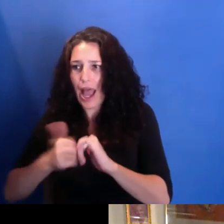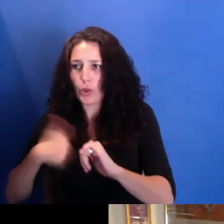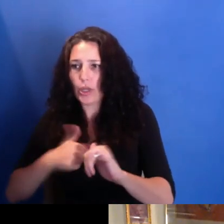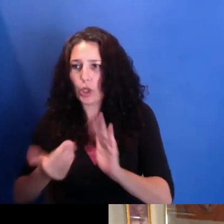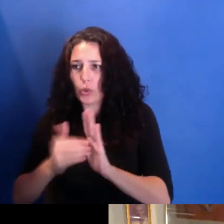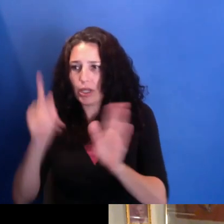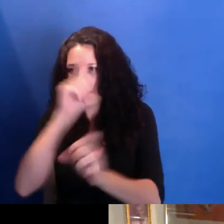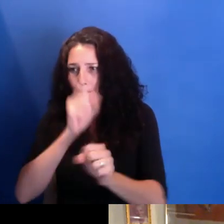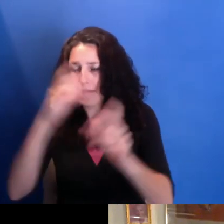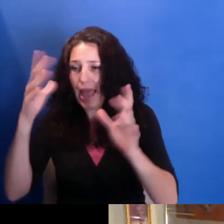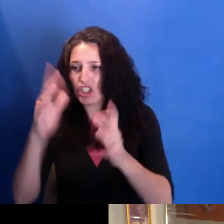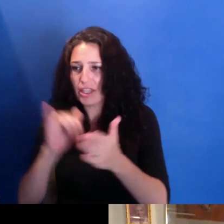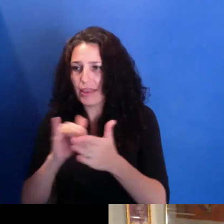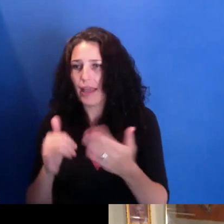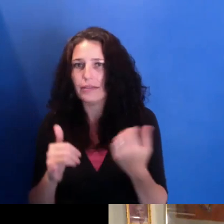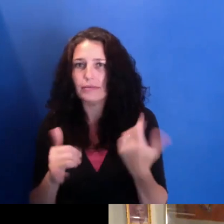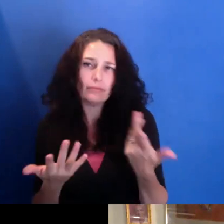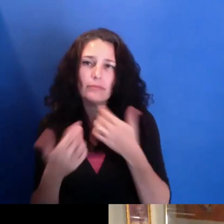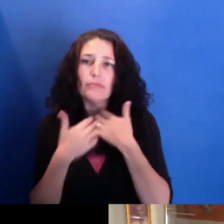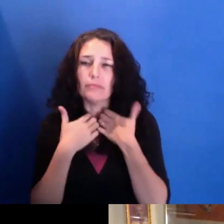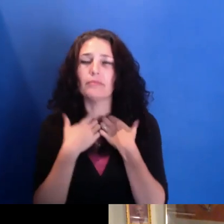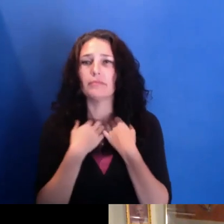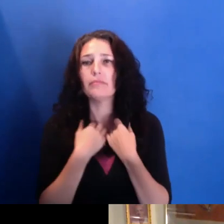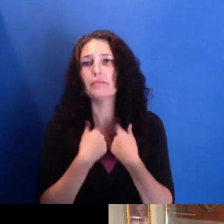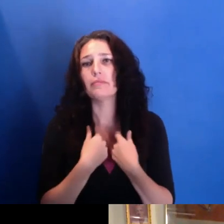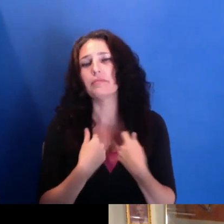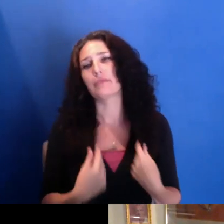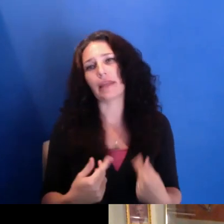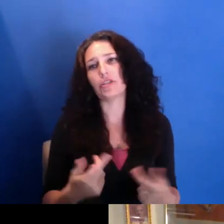how do we reimagine them, you know, for us all to consider.